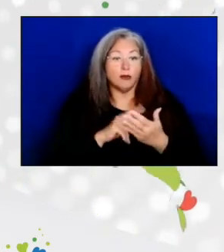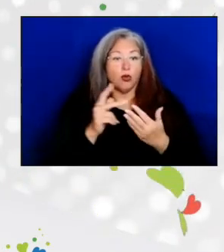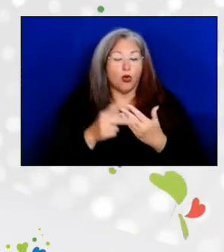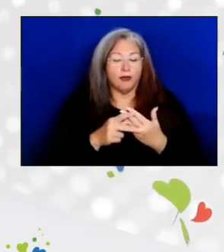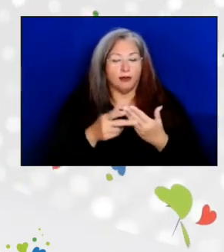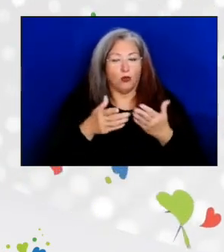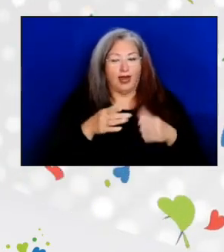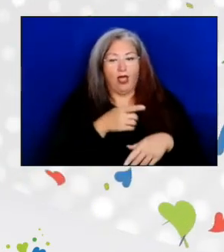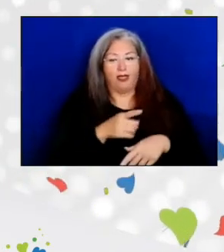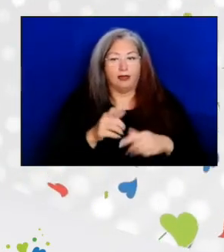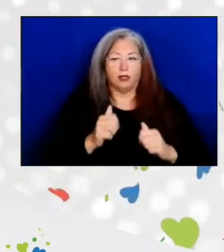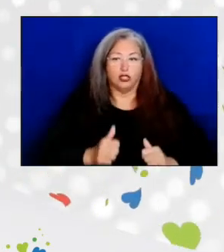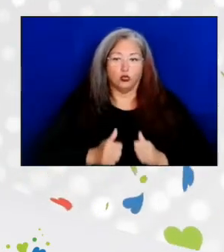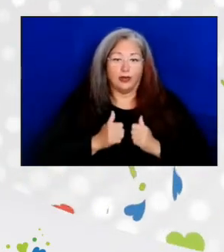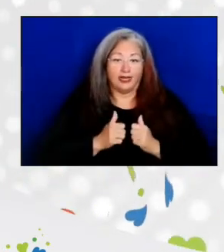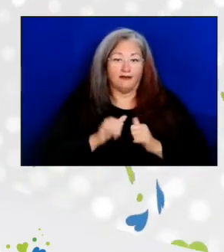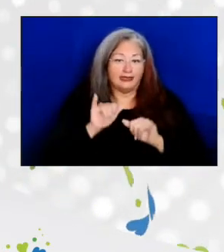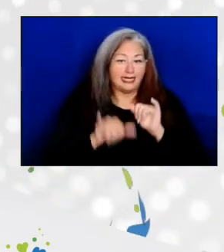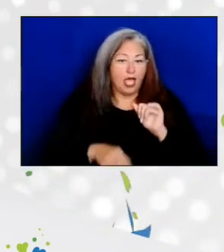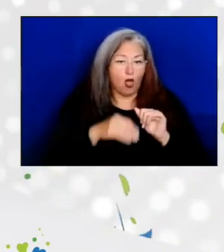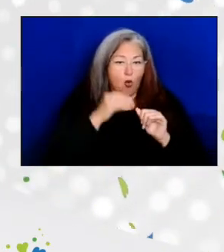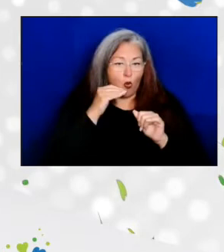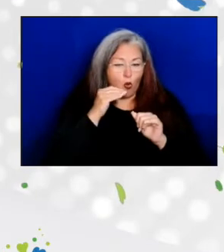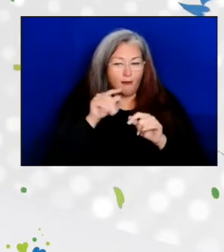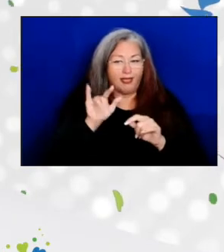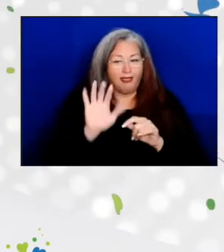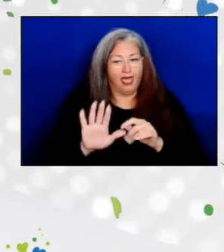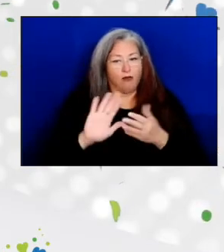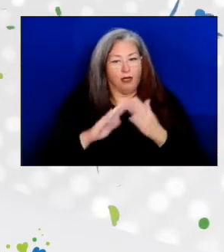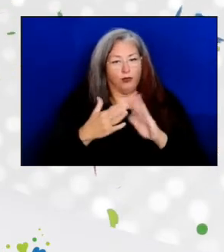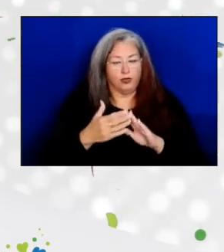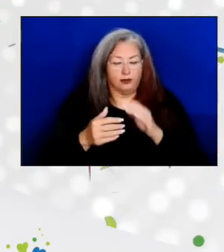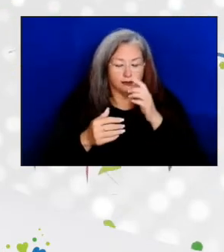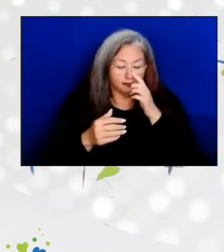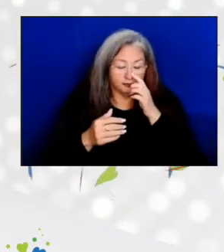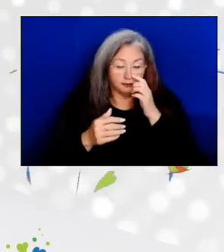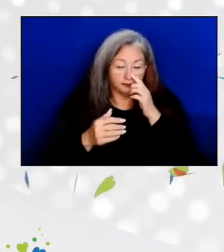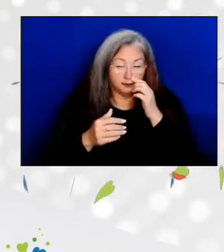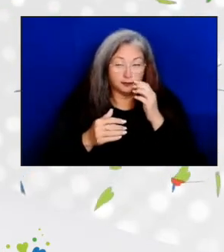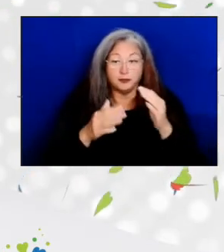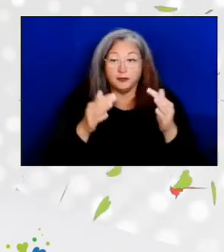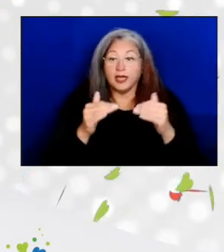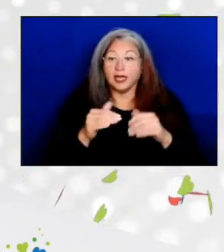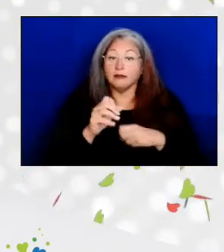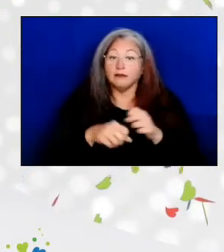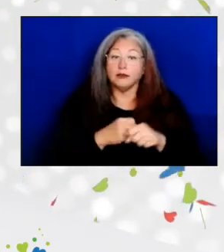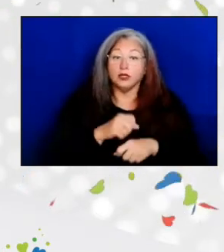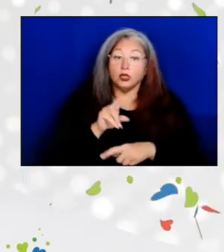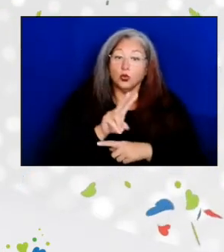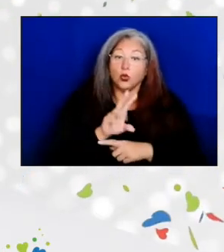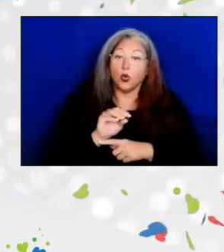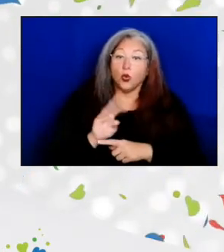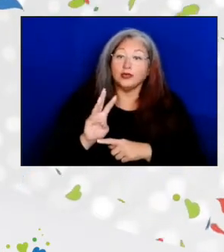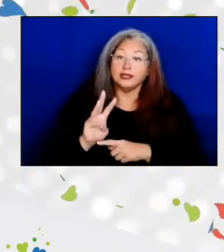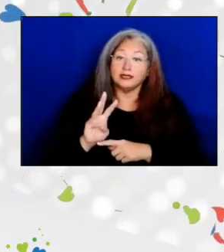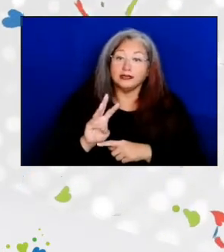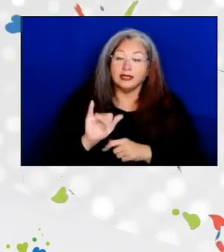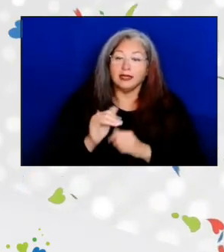to live at home in their communities. Then in 2006, the amendments